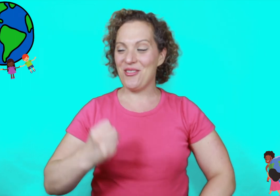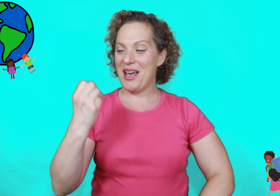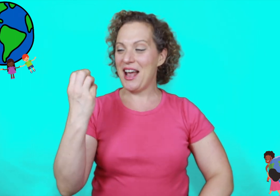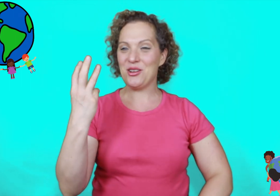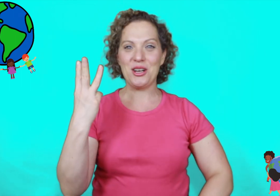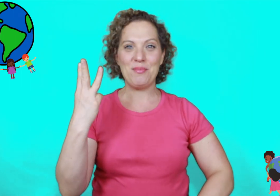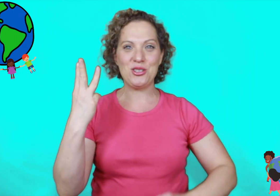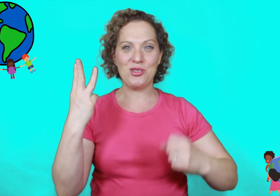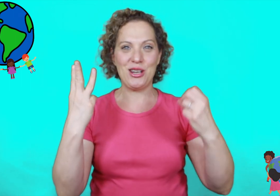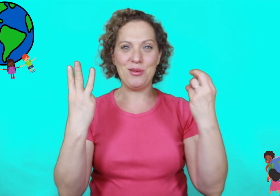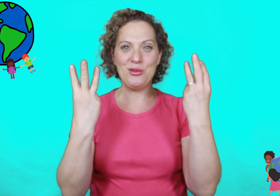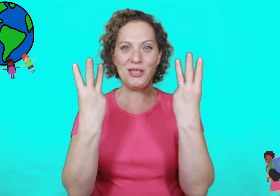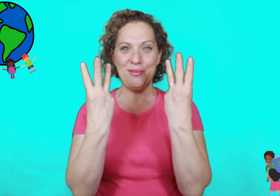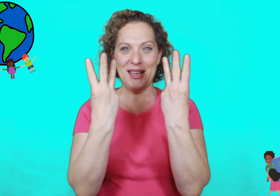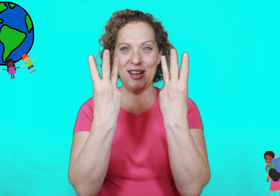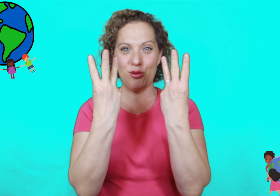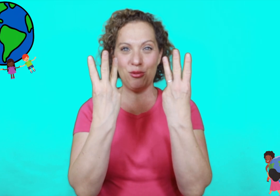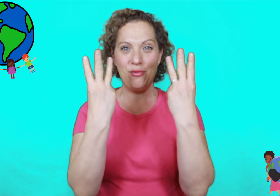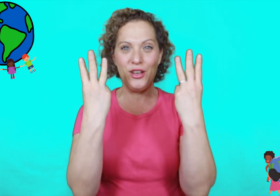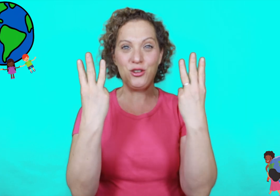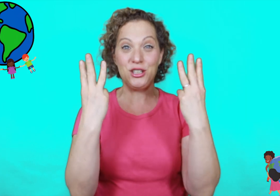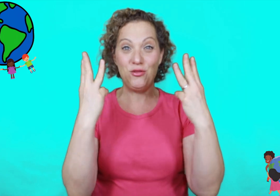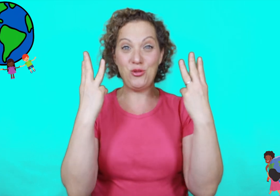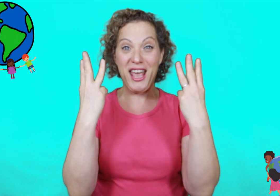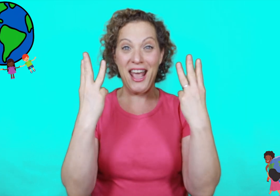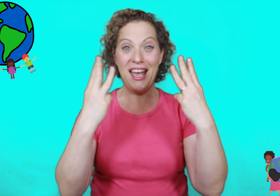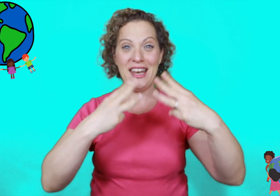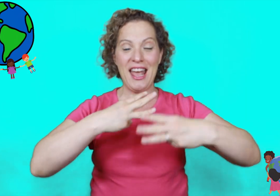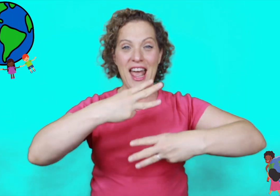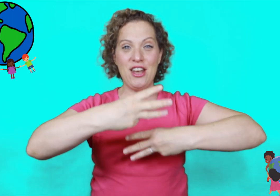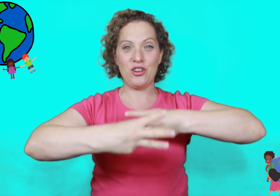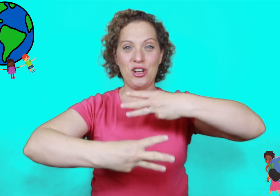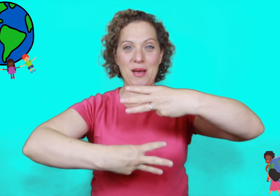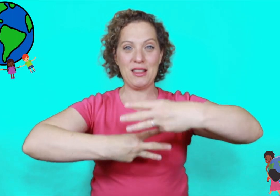that you're gonna put your ws up again your three fingers if you can and you're going to make them